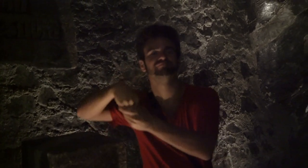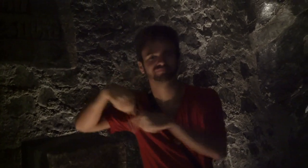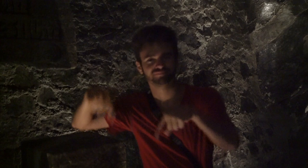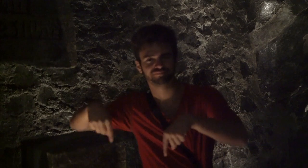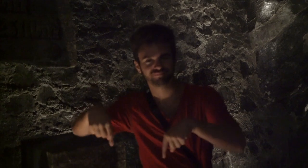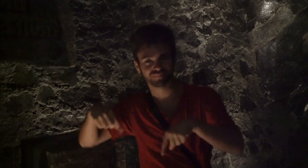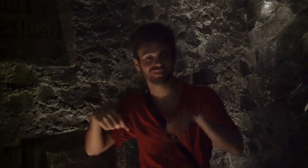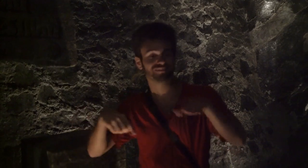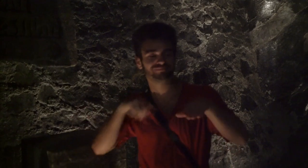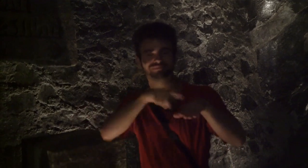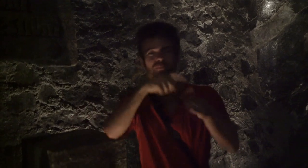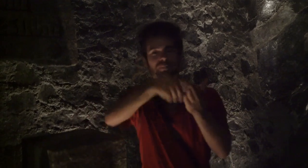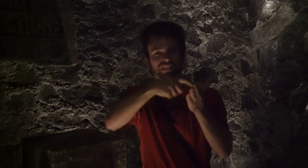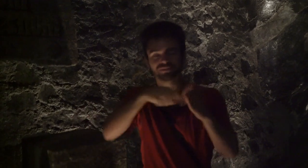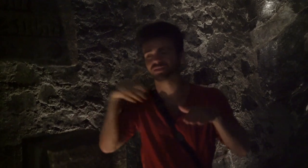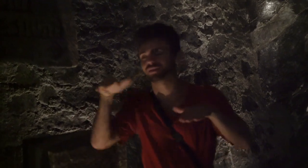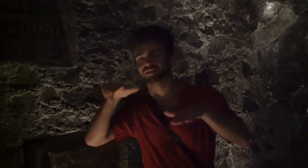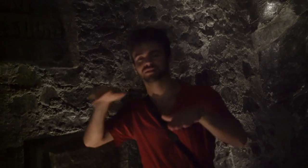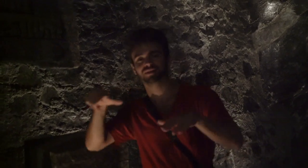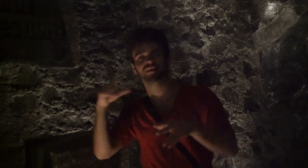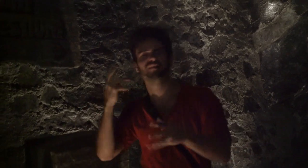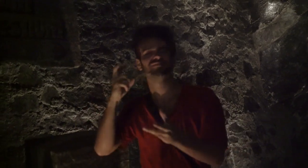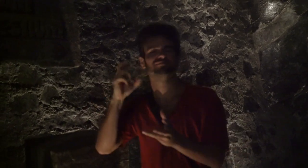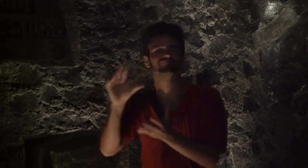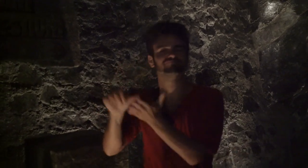The salt mine was not mining only. It was a place for miners and artists.